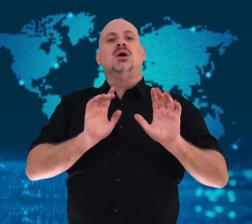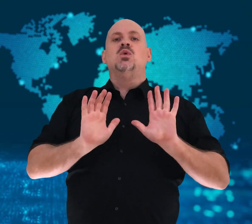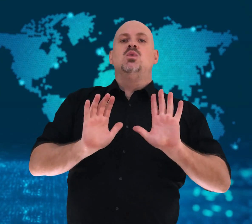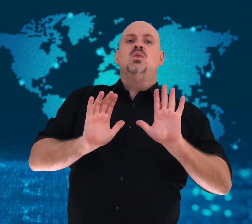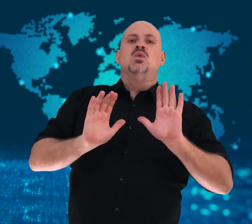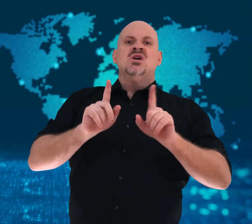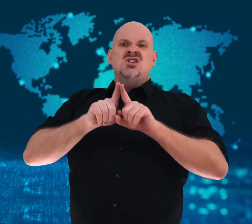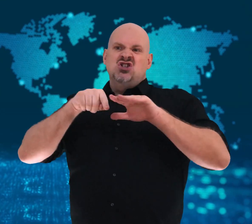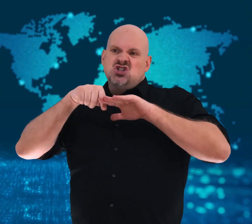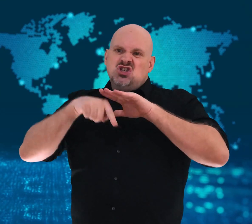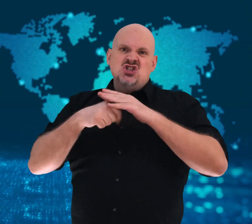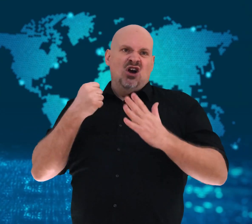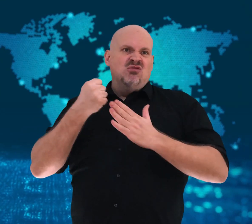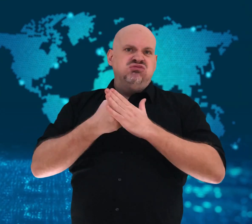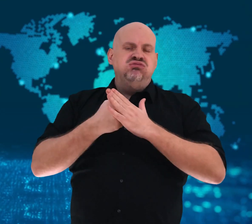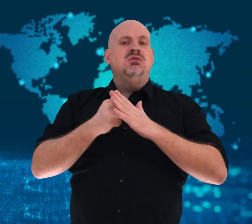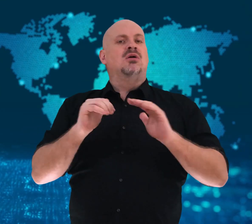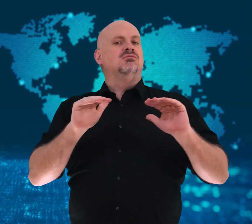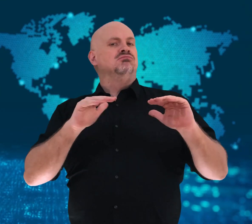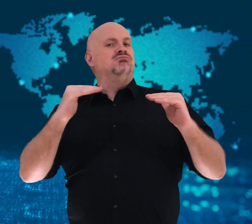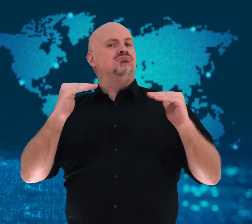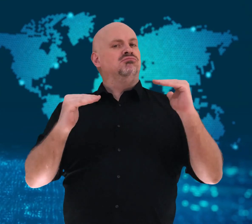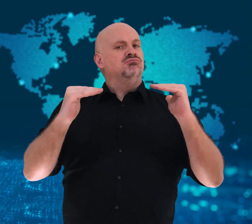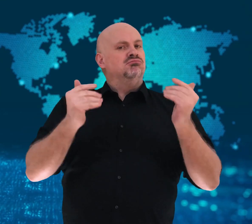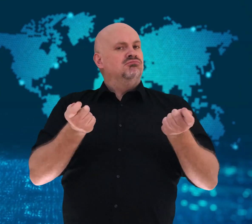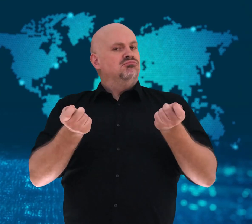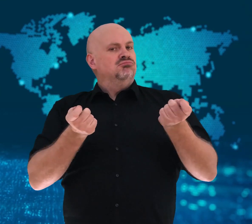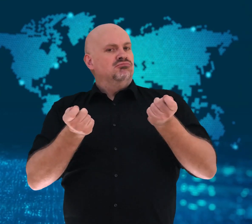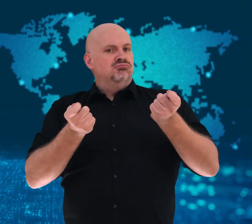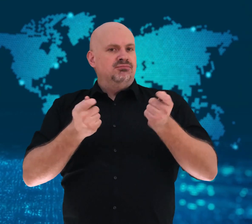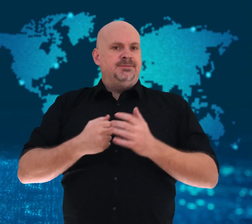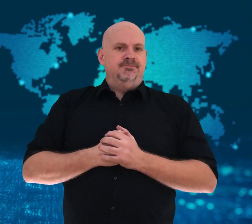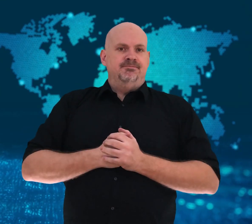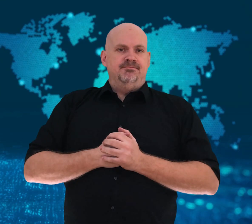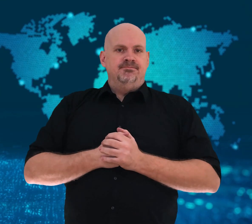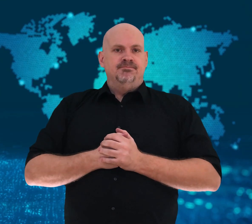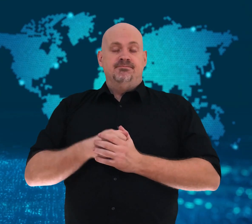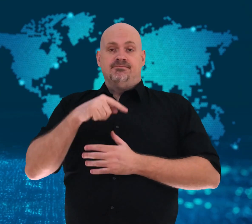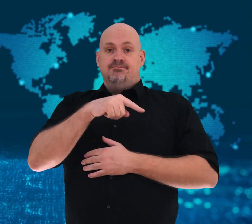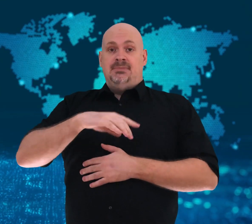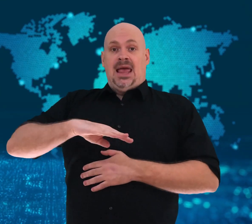She turned 43 years old on election day,